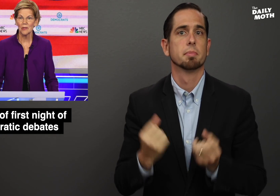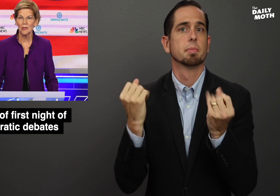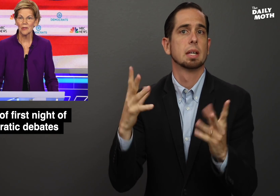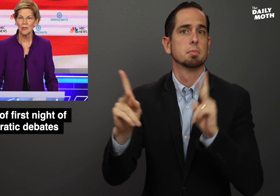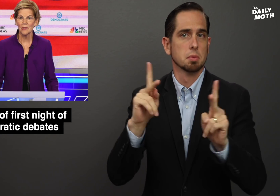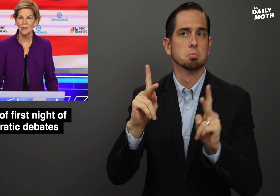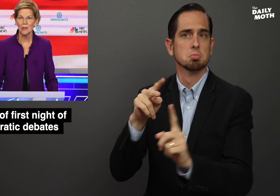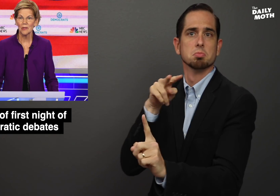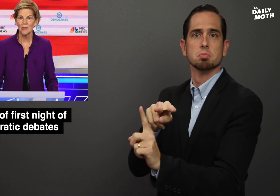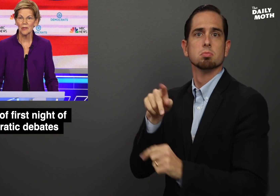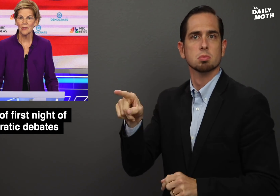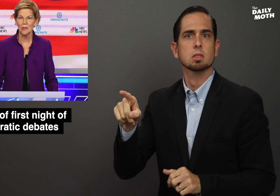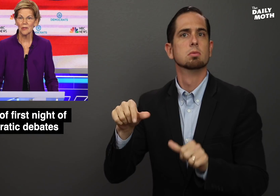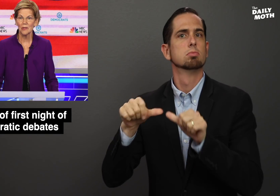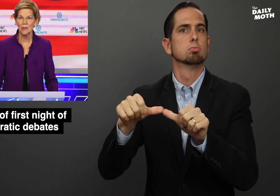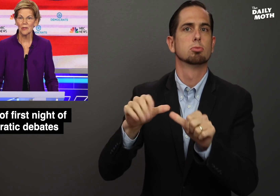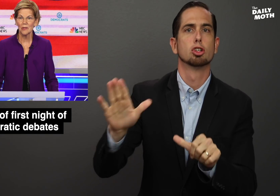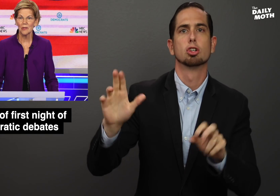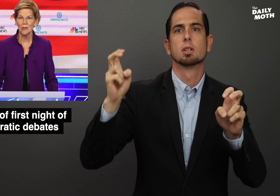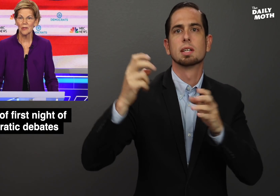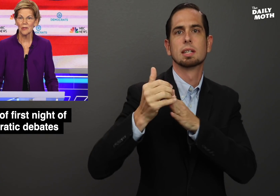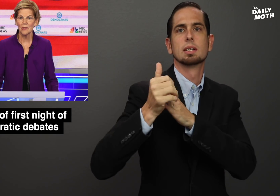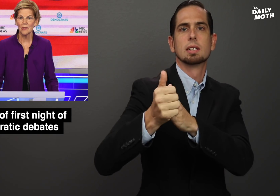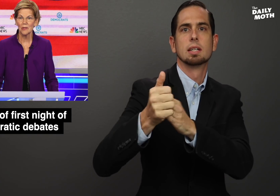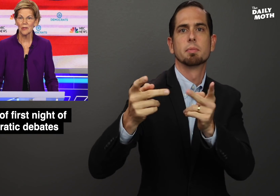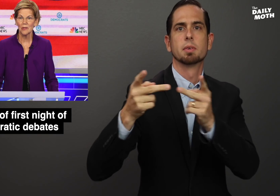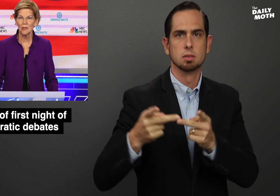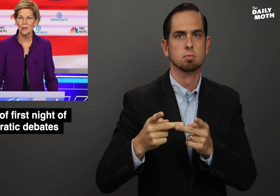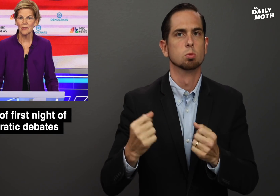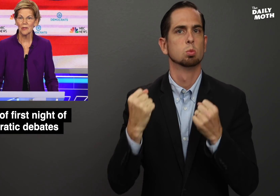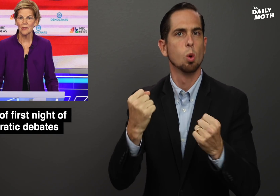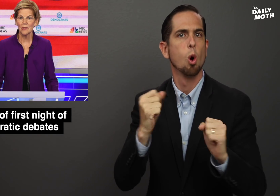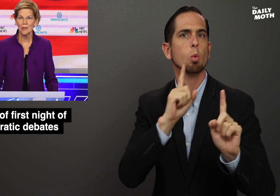Many thought she maintained her lead position and gave